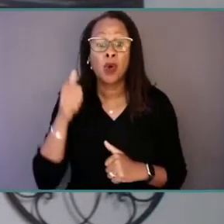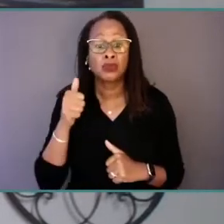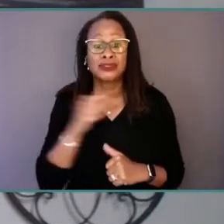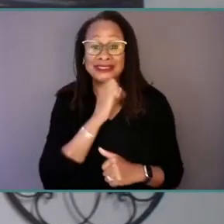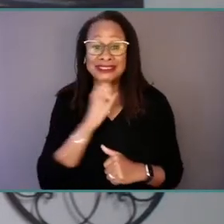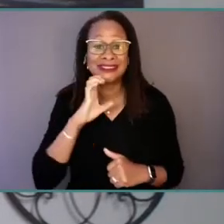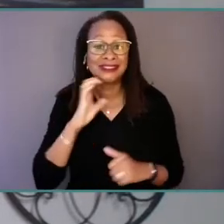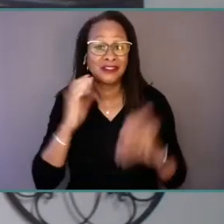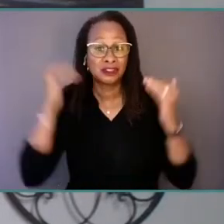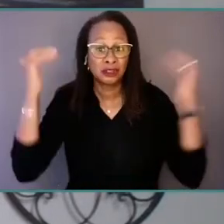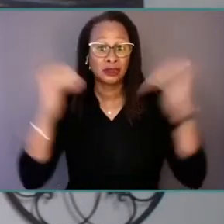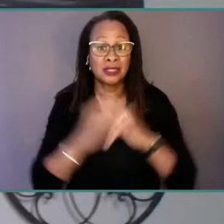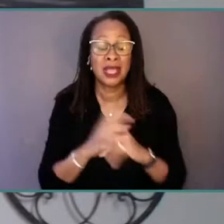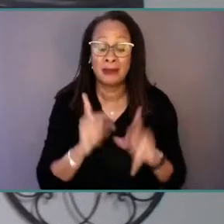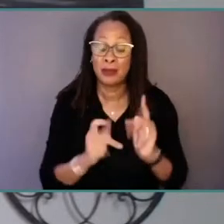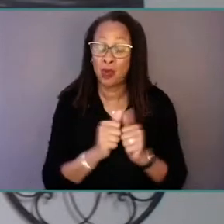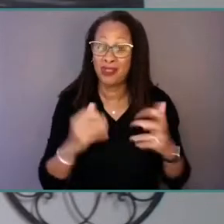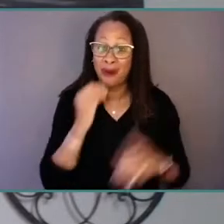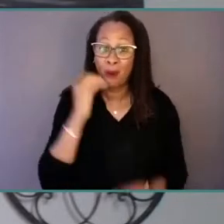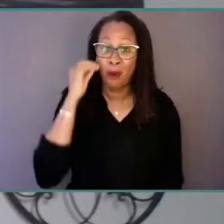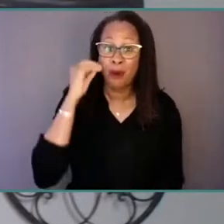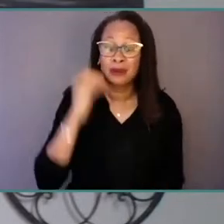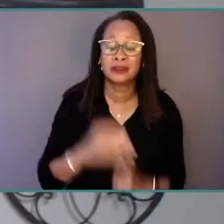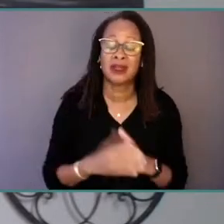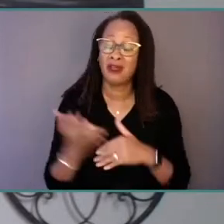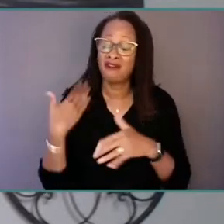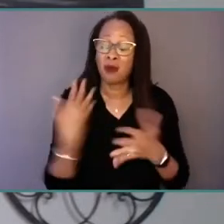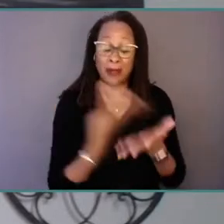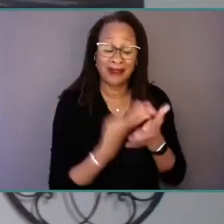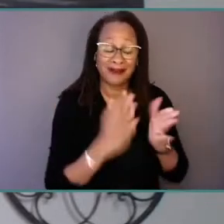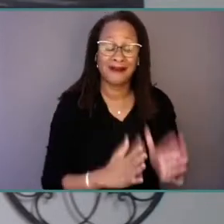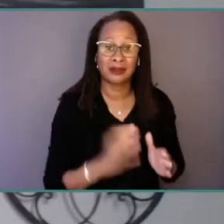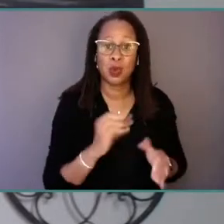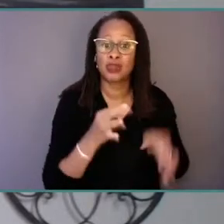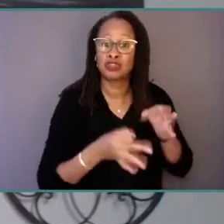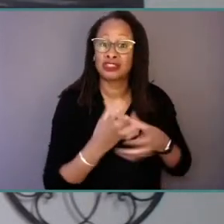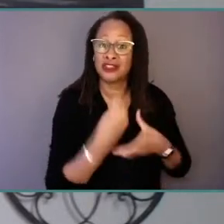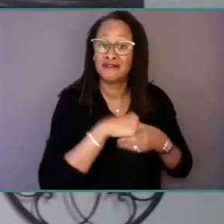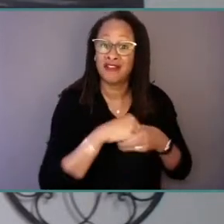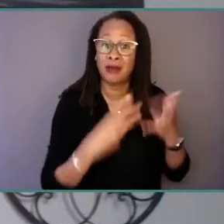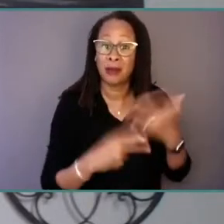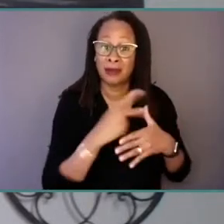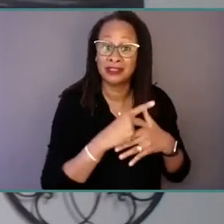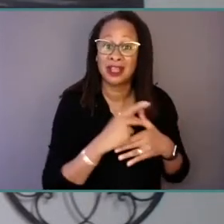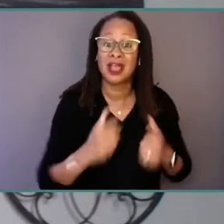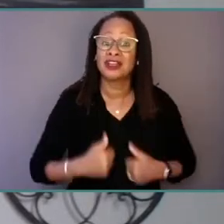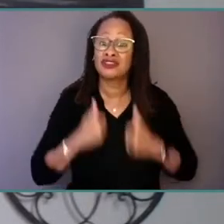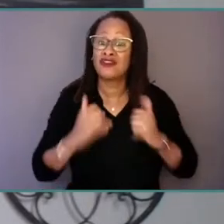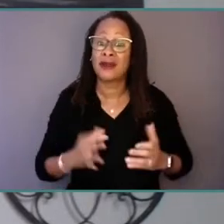formerly incarcerated or justice-involved populations, survivors of trauma, and neurodiverse people.